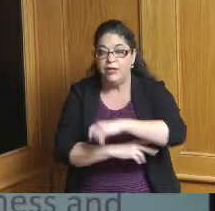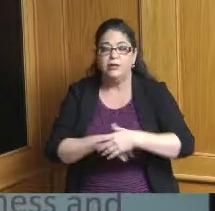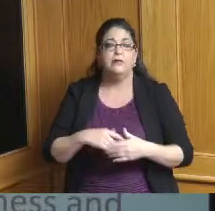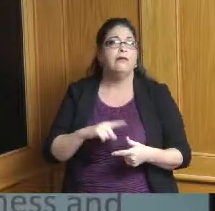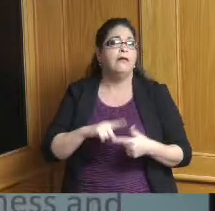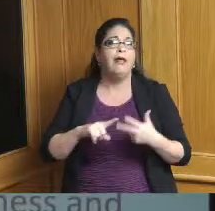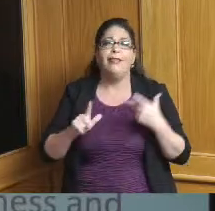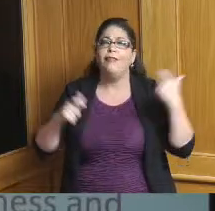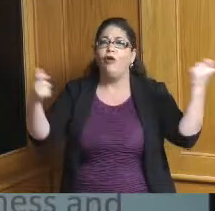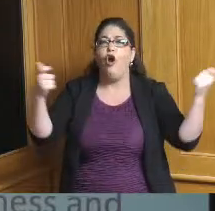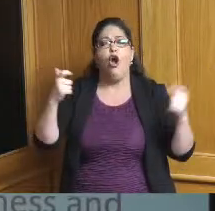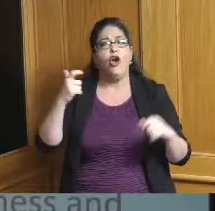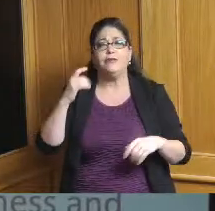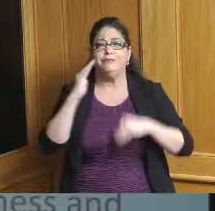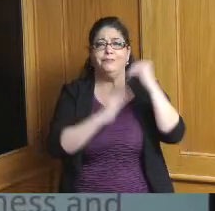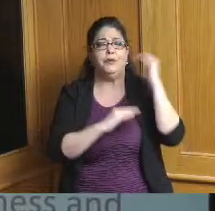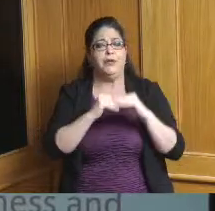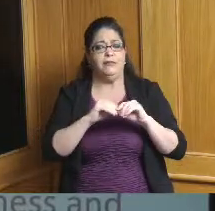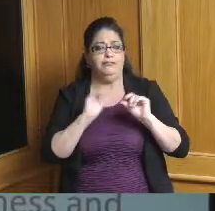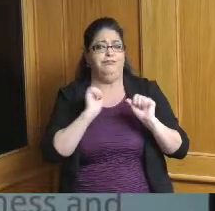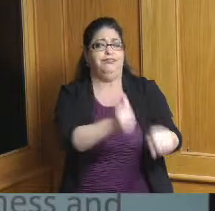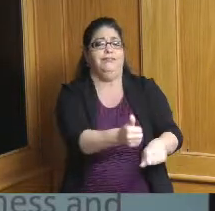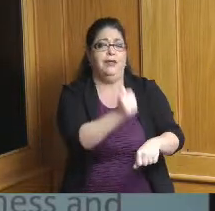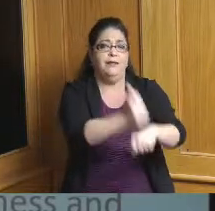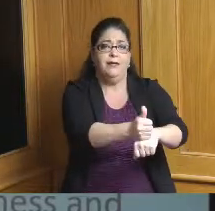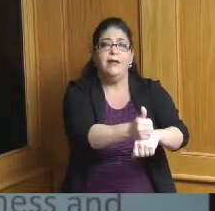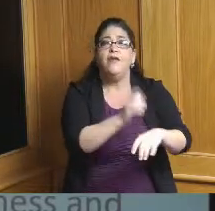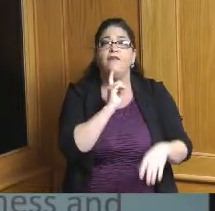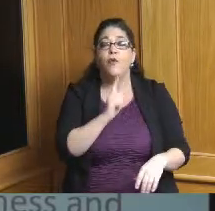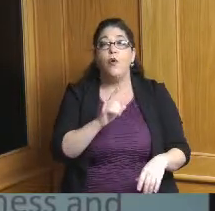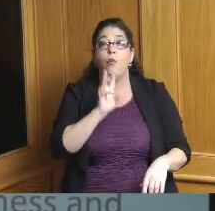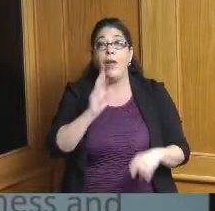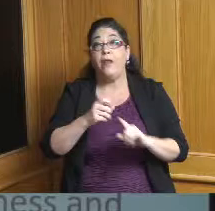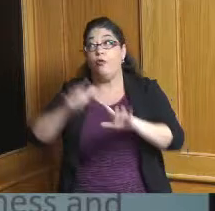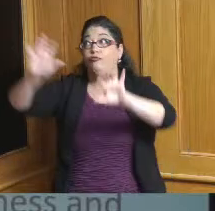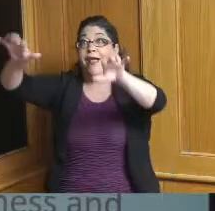infrastructure that need to take place water and sewer storm separation all that sort of stuff